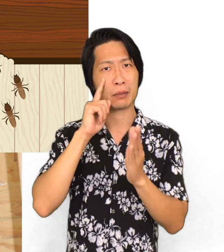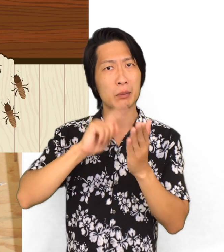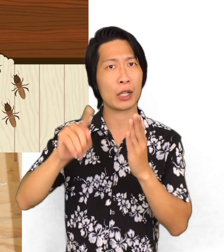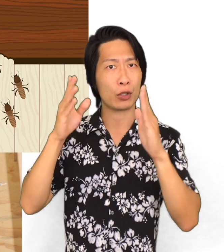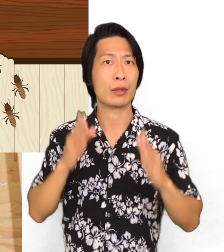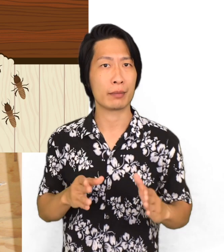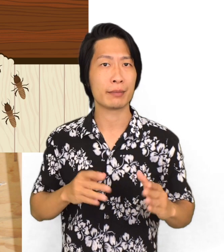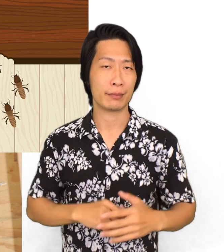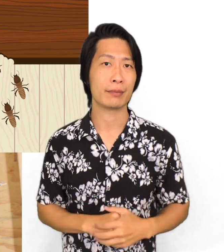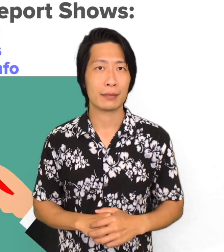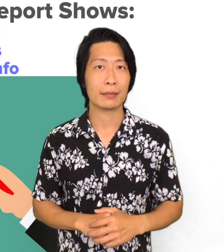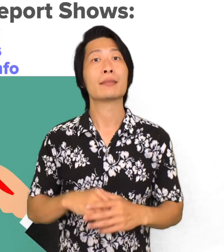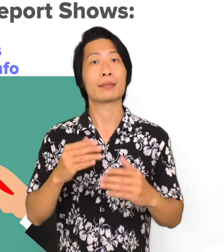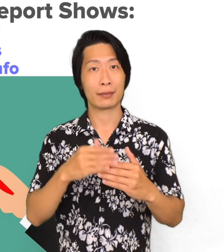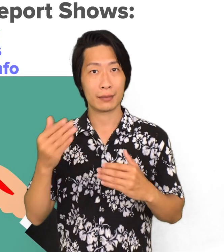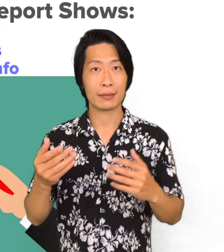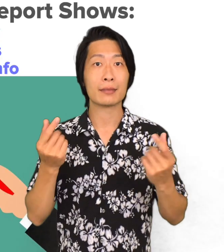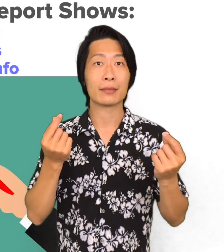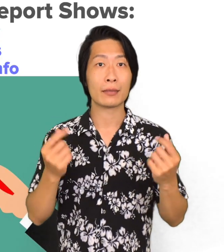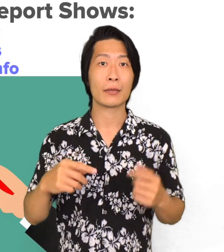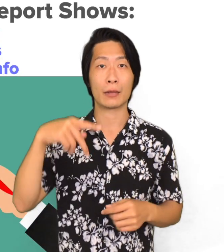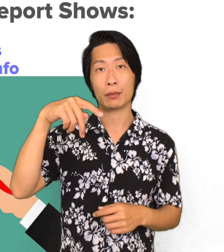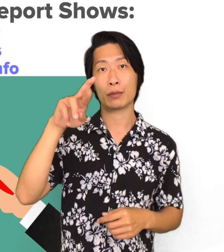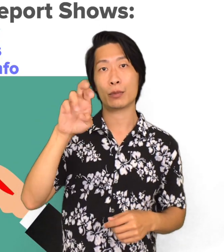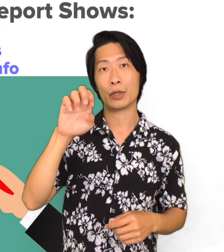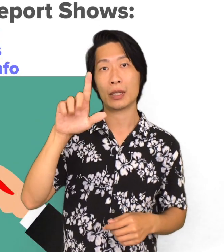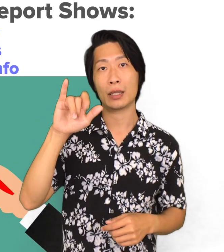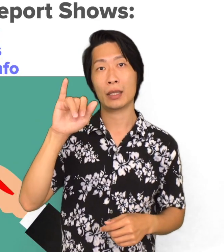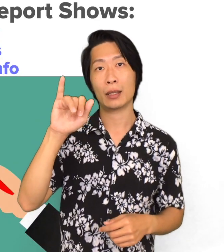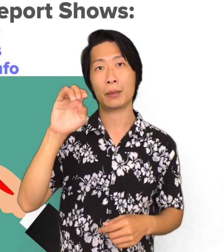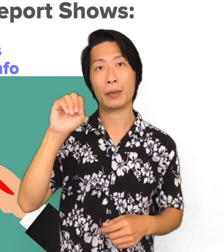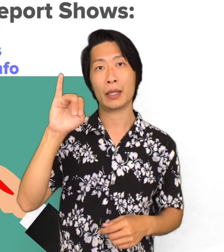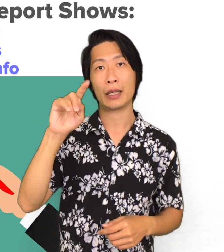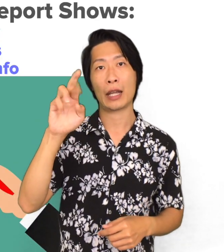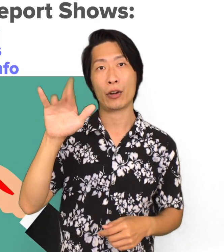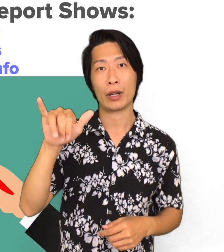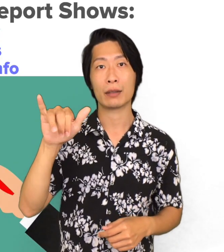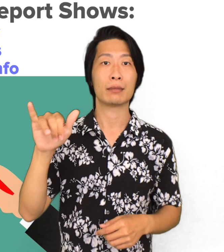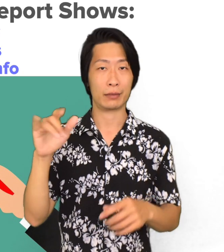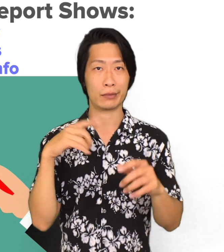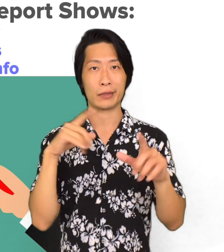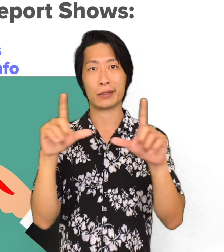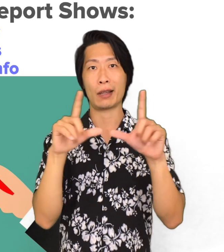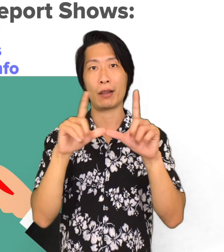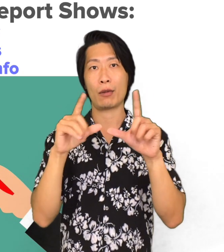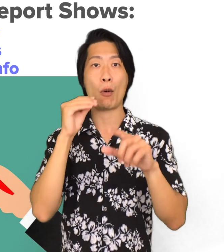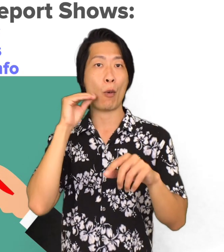Next is the preliminary title report. You'll receive a report from the escrow